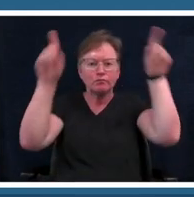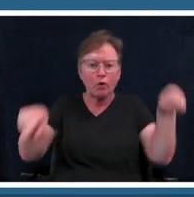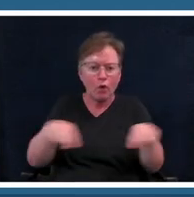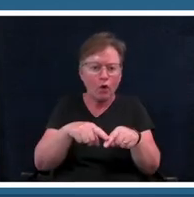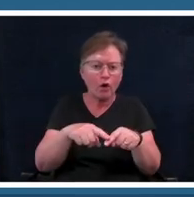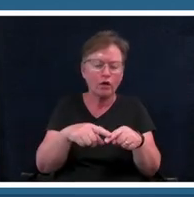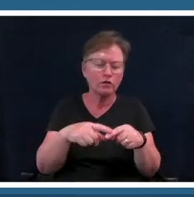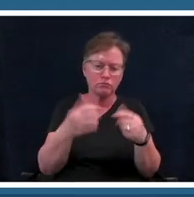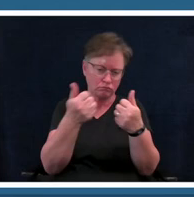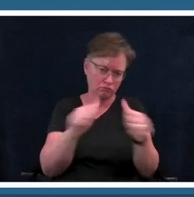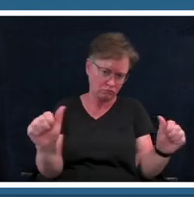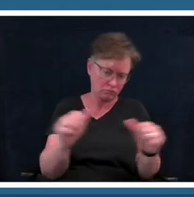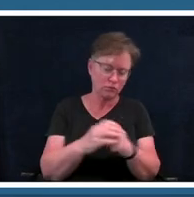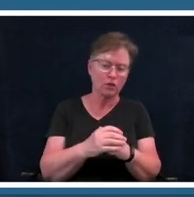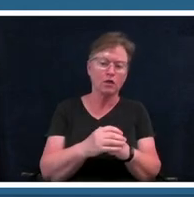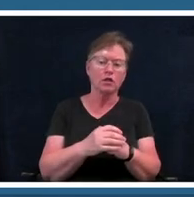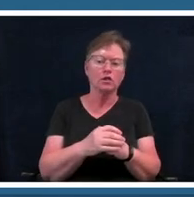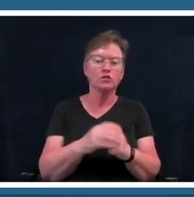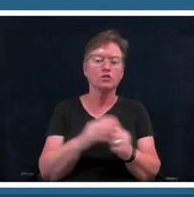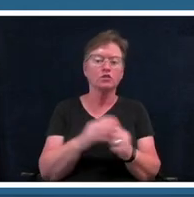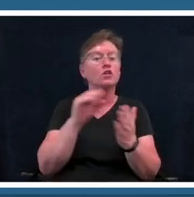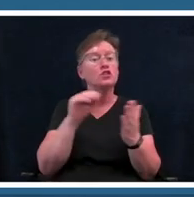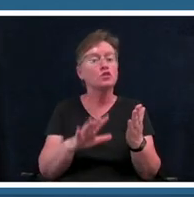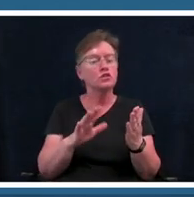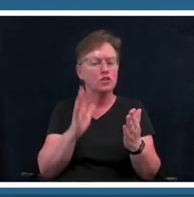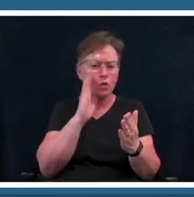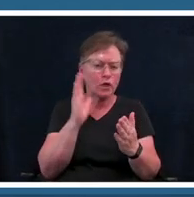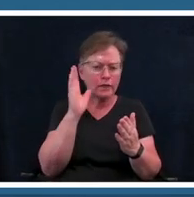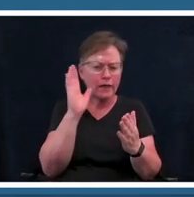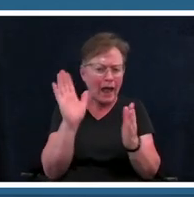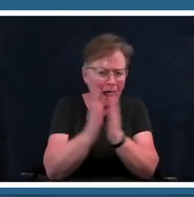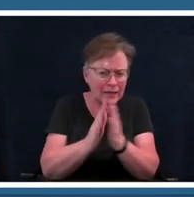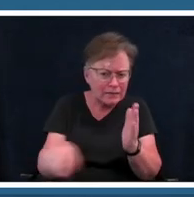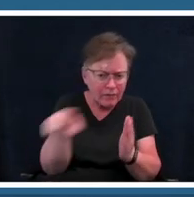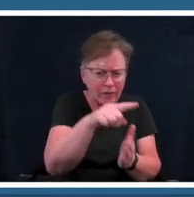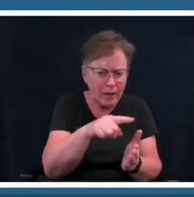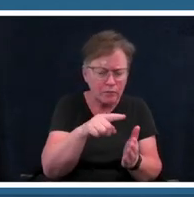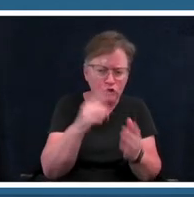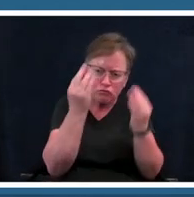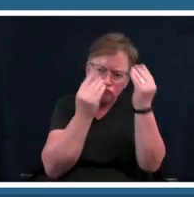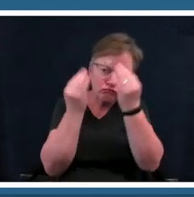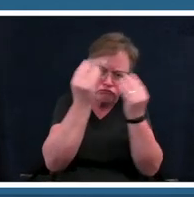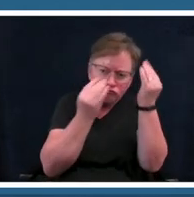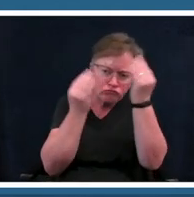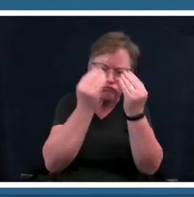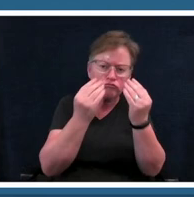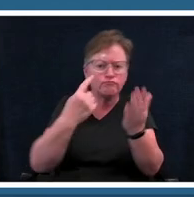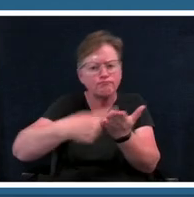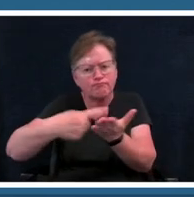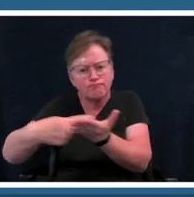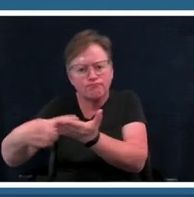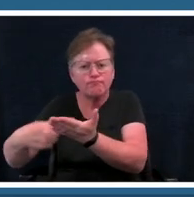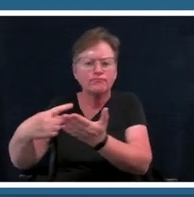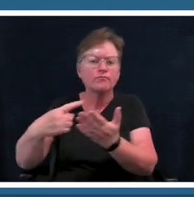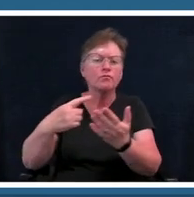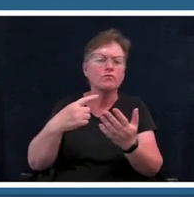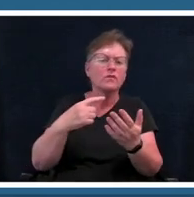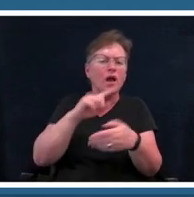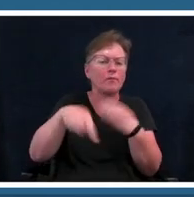students reflect on what they've written about their cause and those especially those inspiration